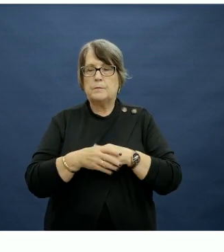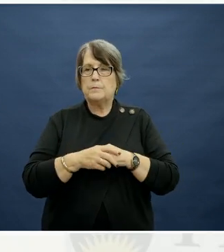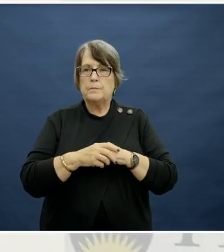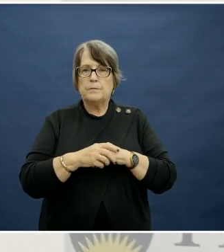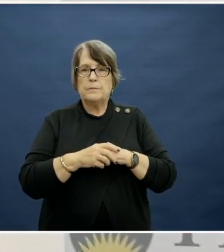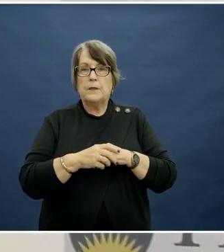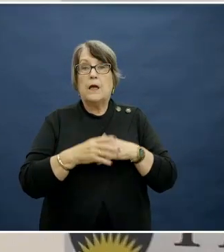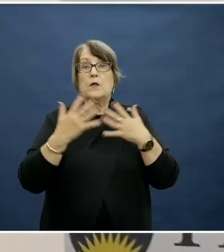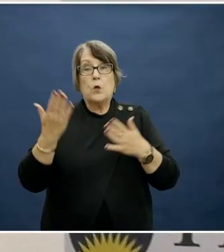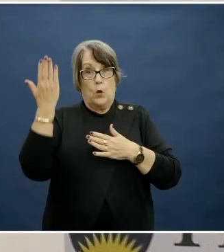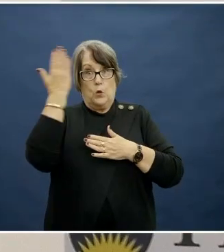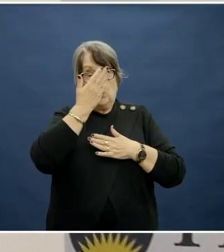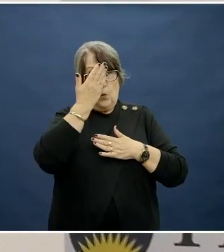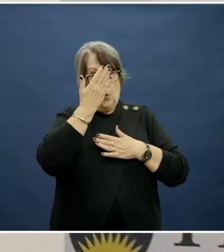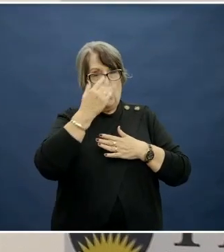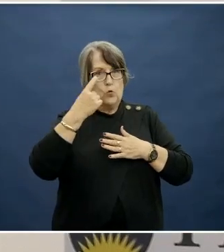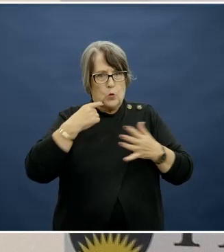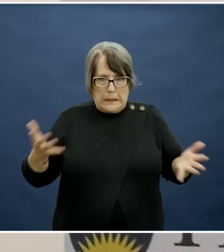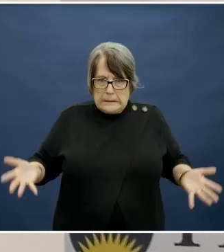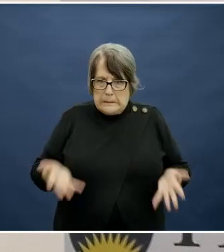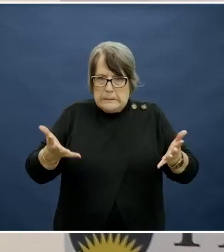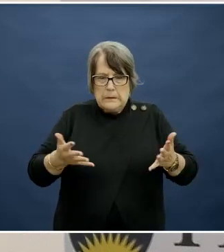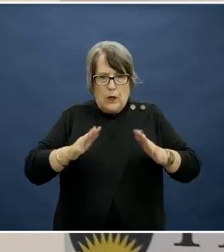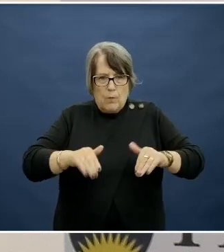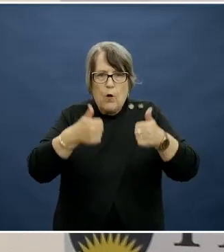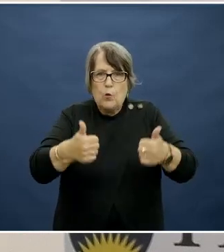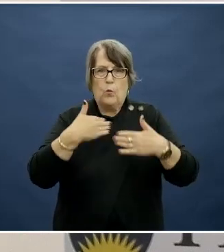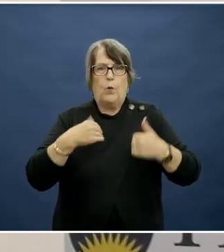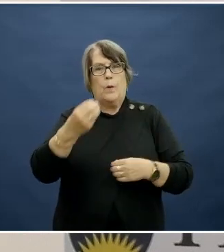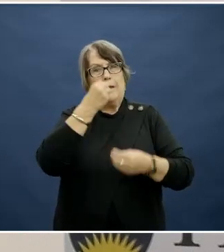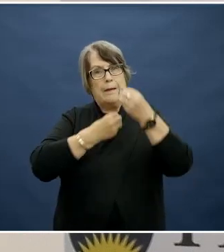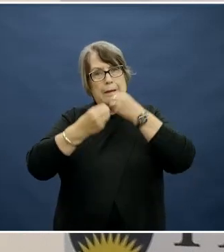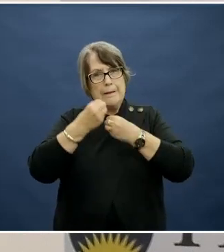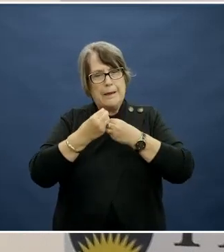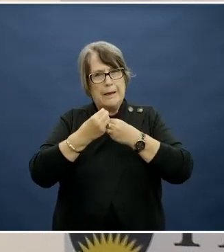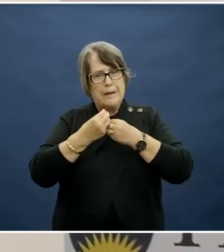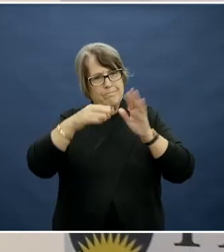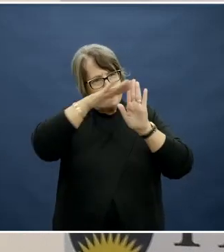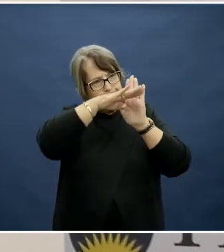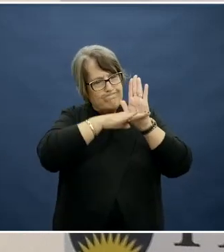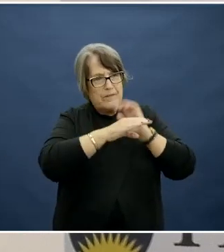So while school promotion efforts provide healthy eating guidelines for the canteens,